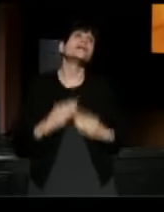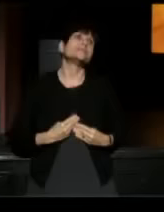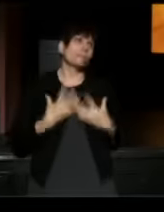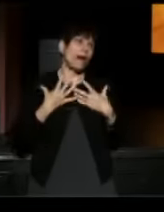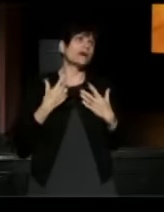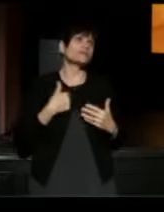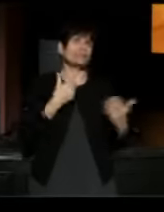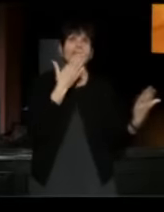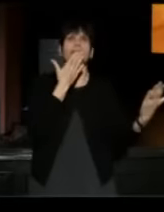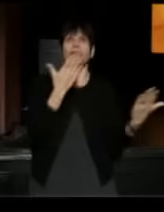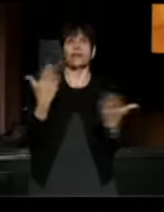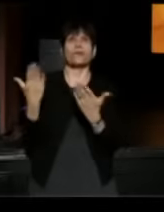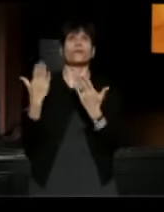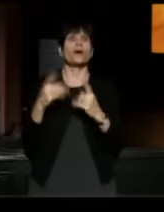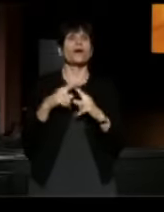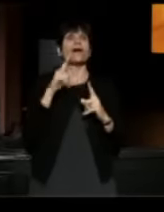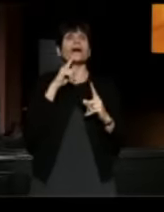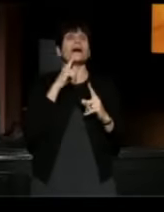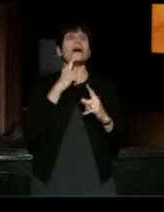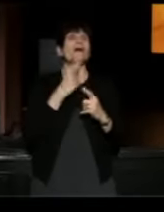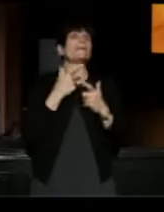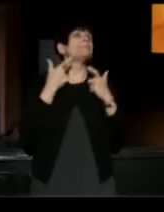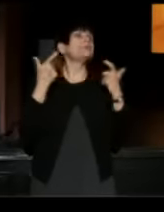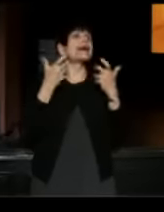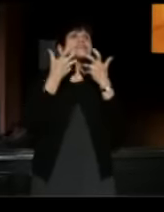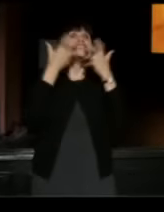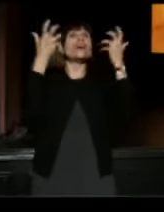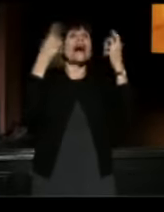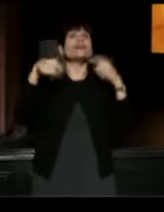I have to especially give a big shoutout to our conference core team.